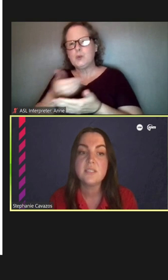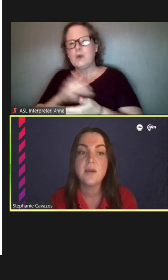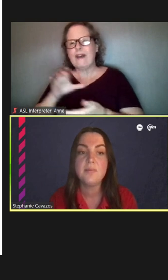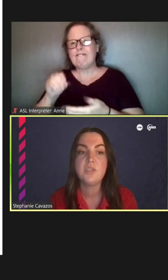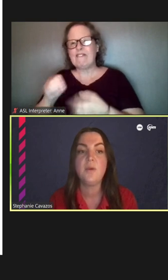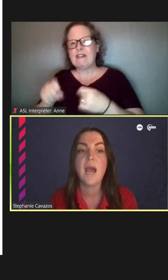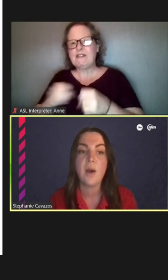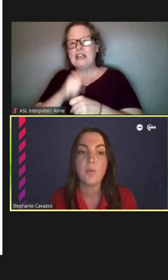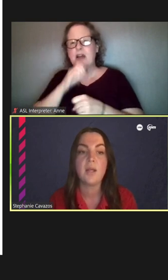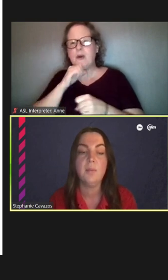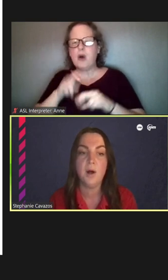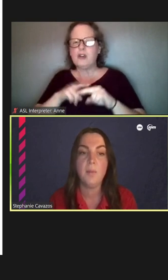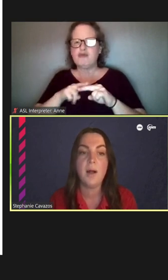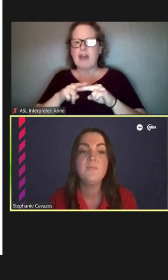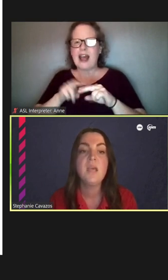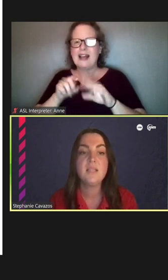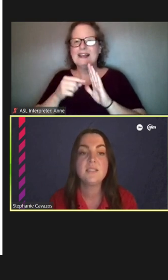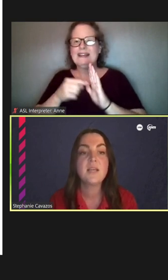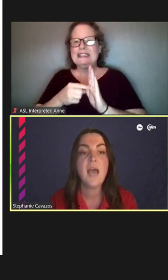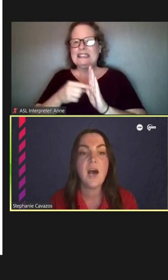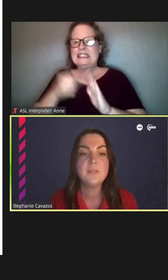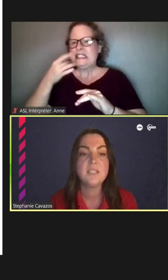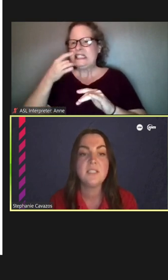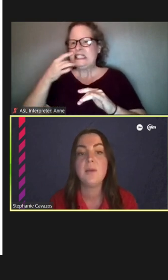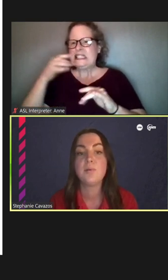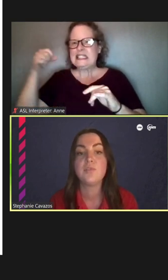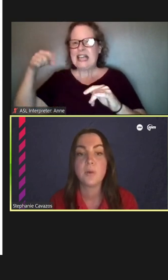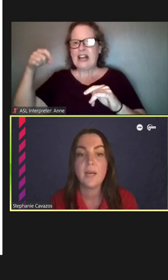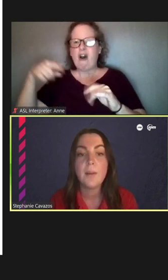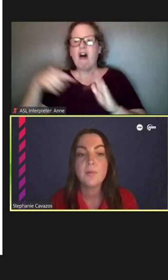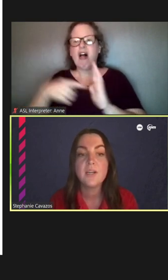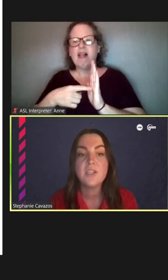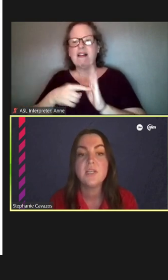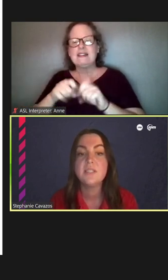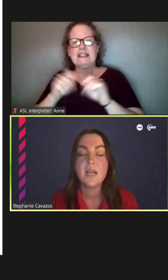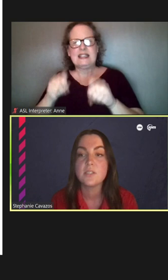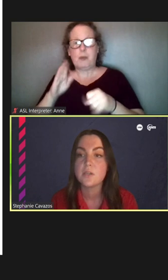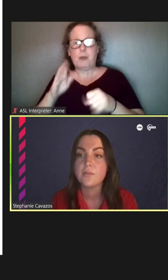system between Howard and Belmont. This is going to help CTA improve train operations and service